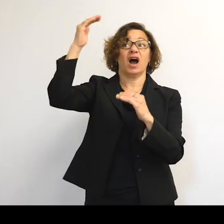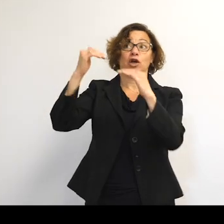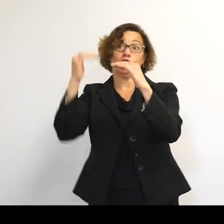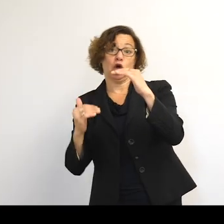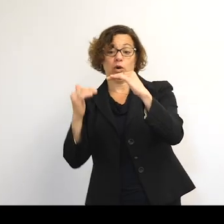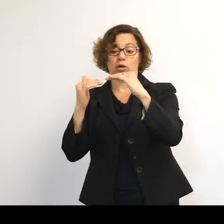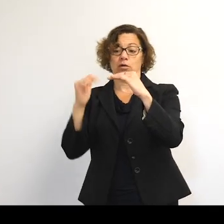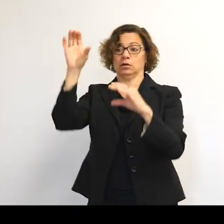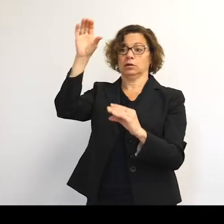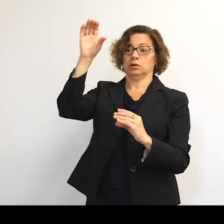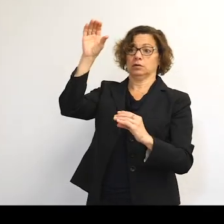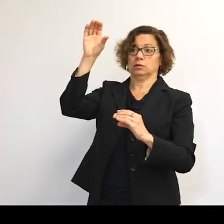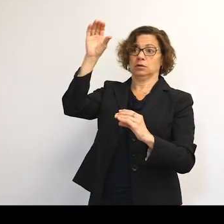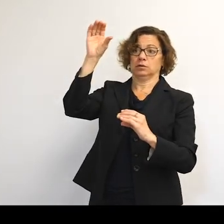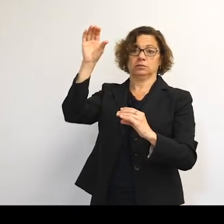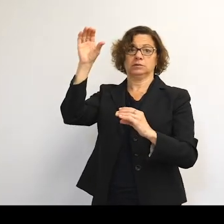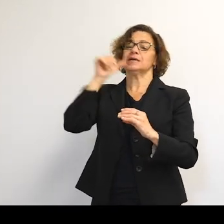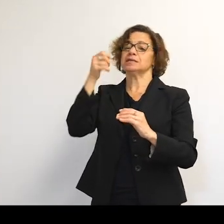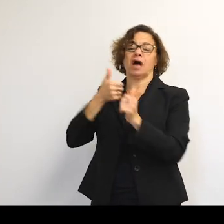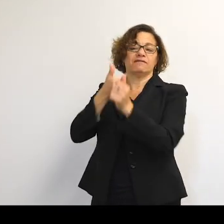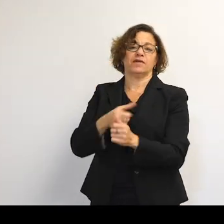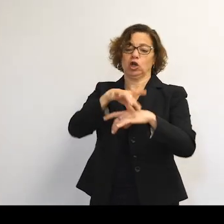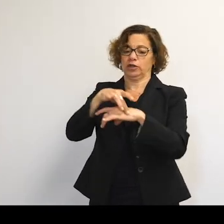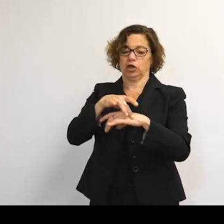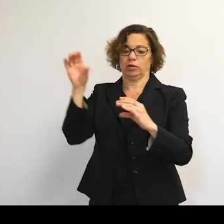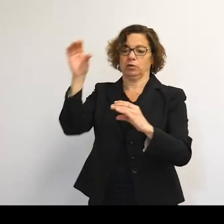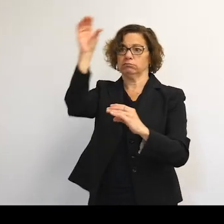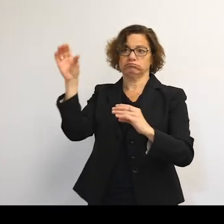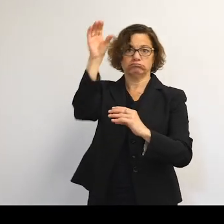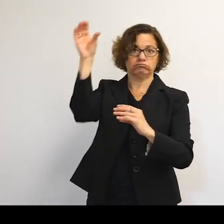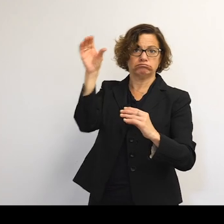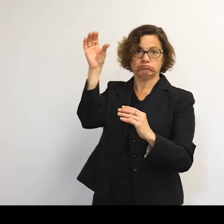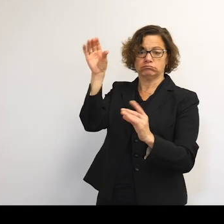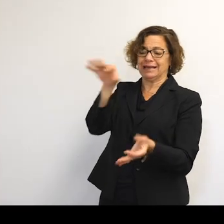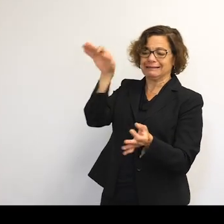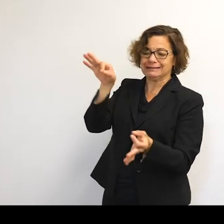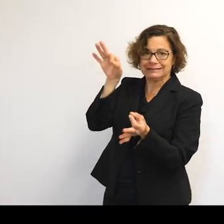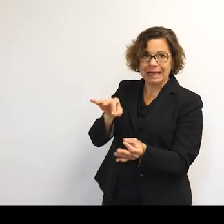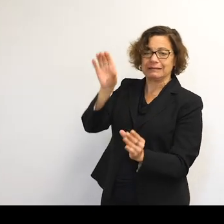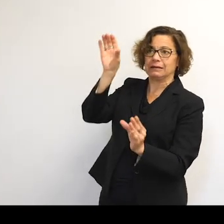it would not match the rotation of the Earth. It would move around in the sky. So it's very-- it's got to be exactly the right altitude.